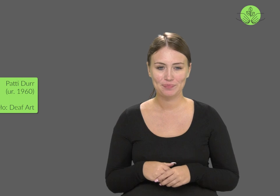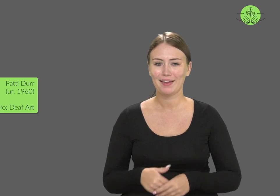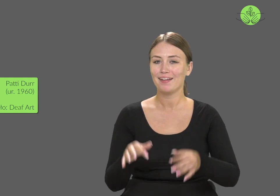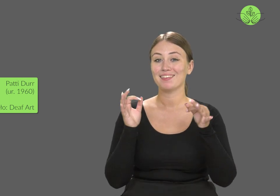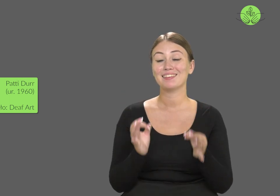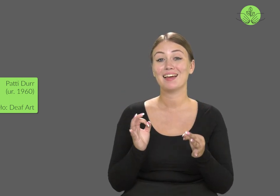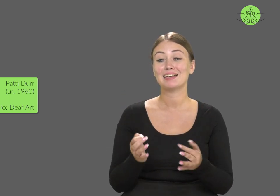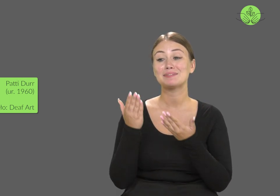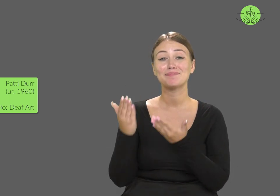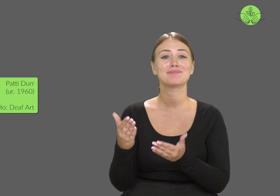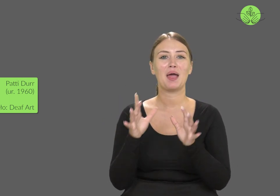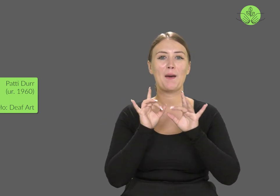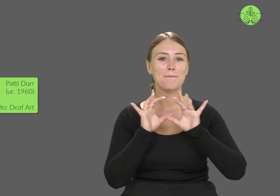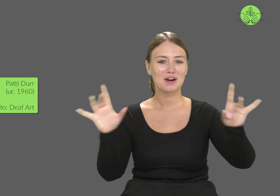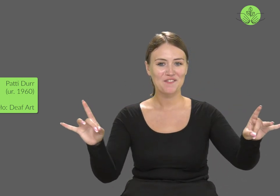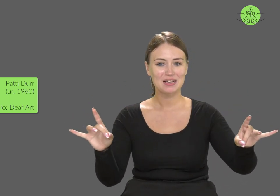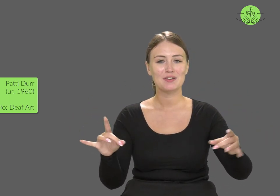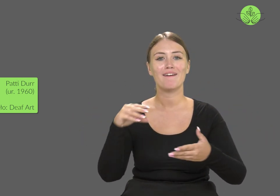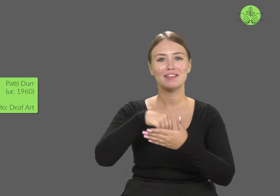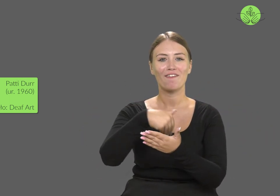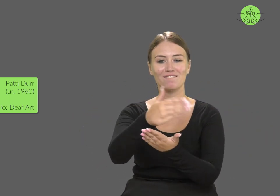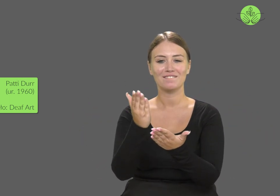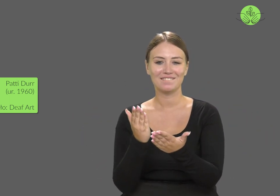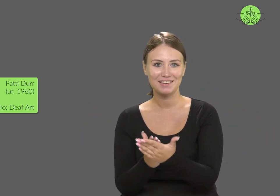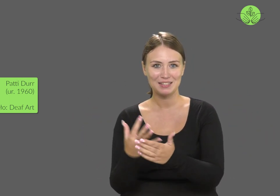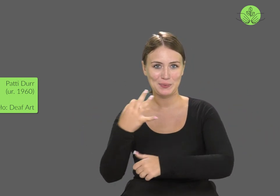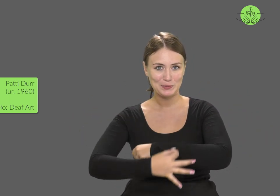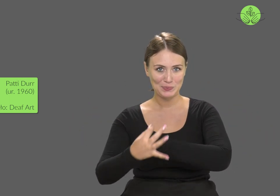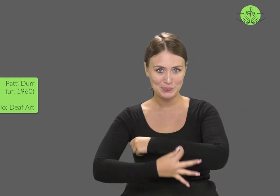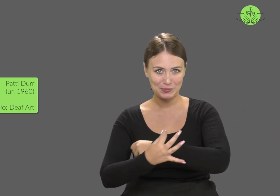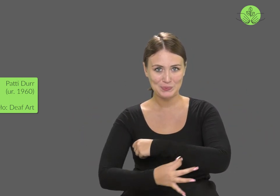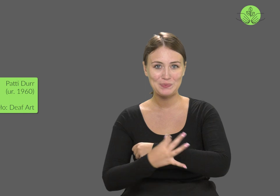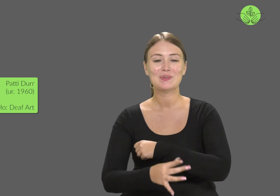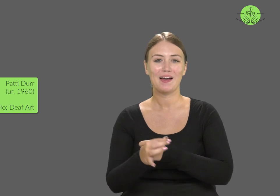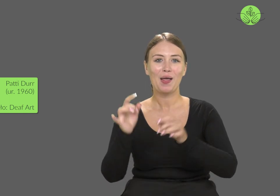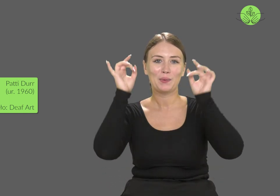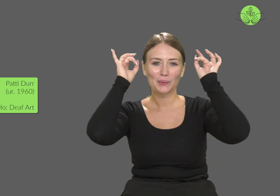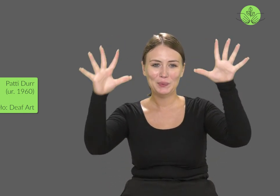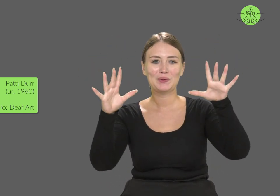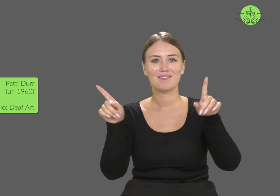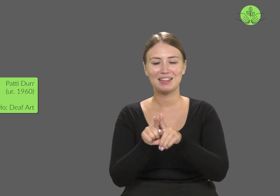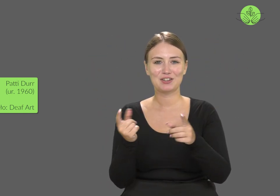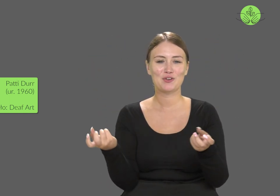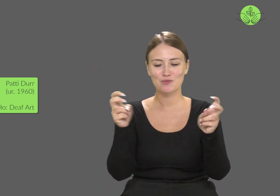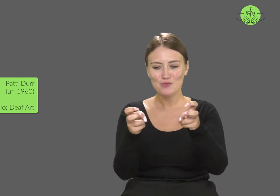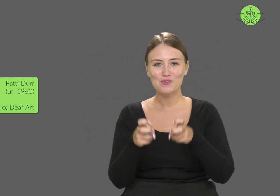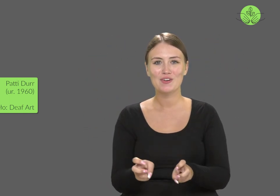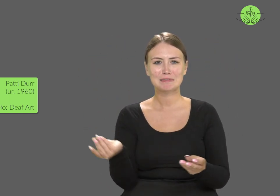Currently, she is an associate professor in the Department of Cultural and Creative Studies